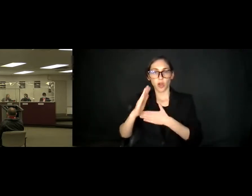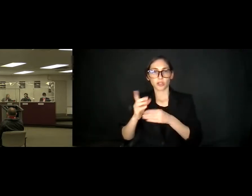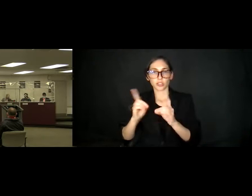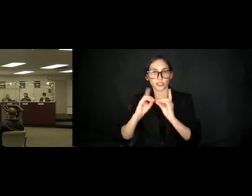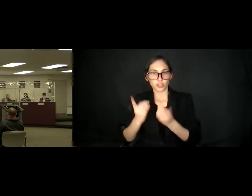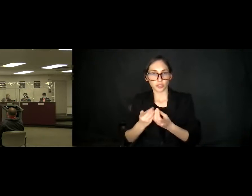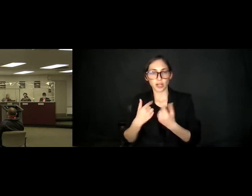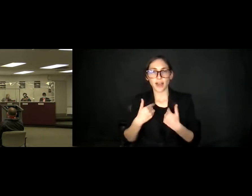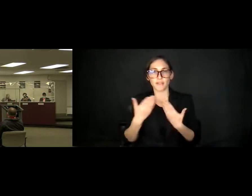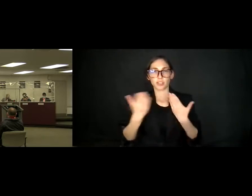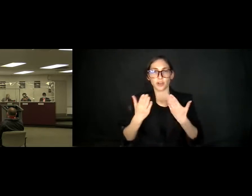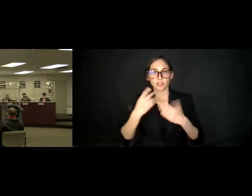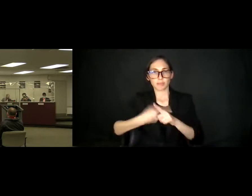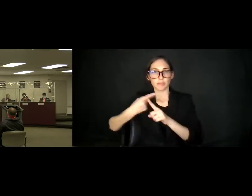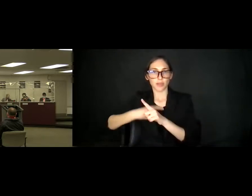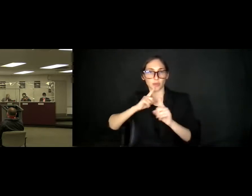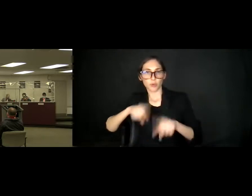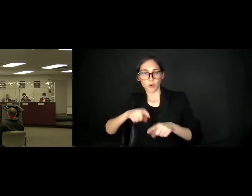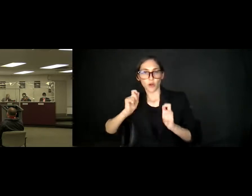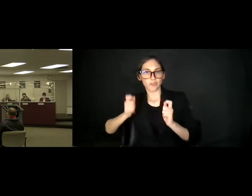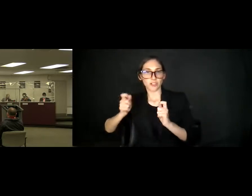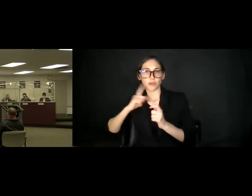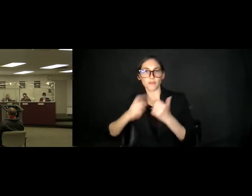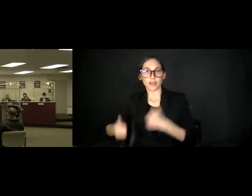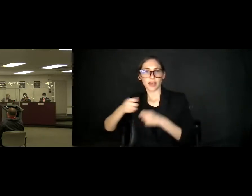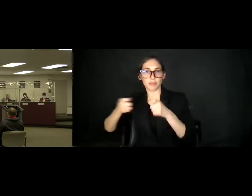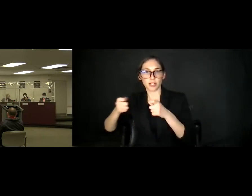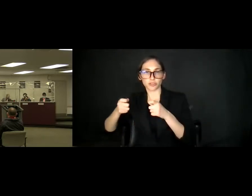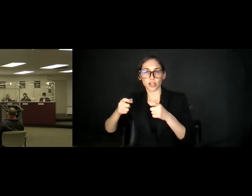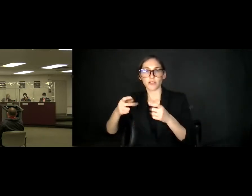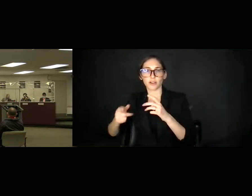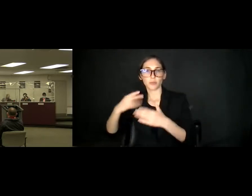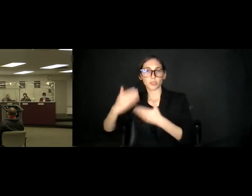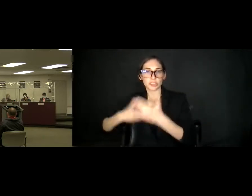Report and Revision of Administrative Procedure 3725 - Information and Communications